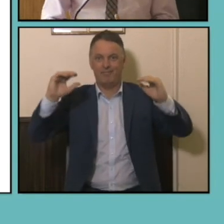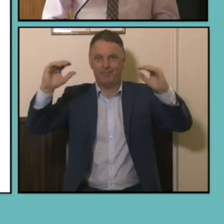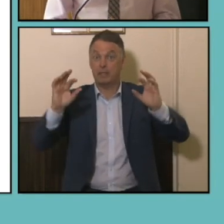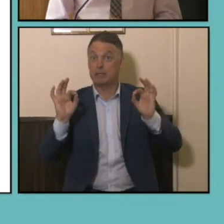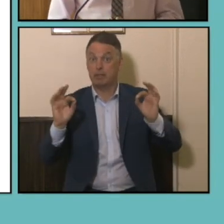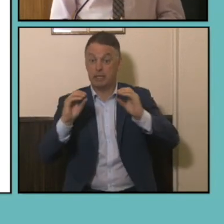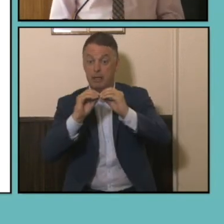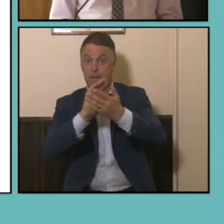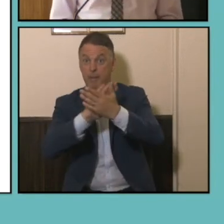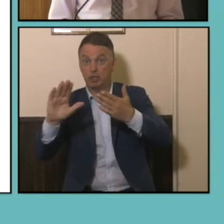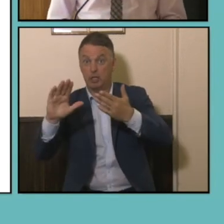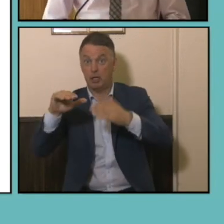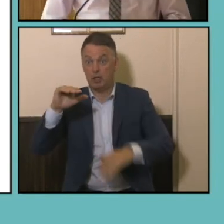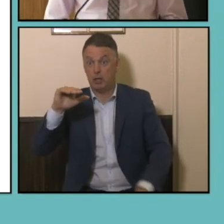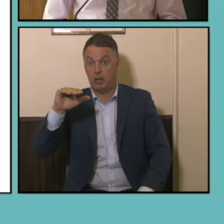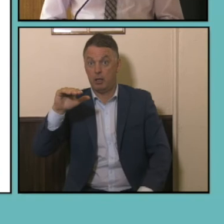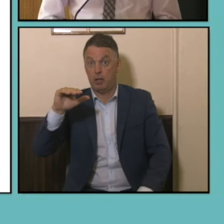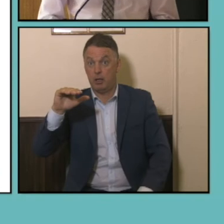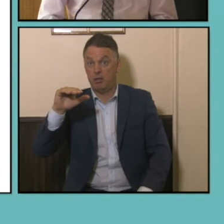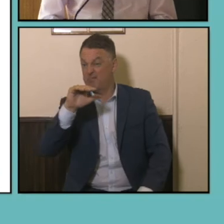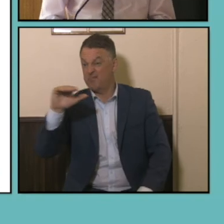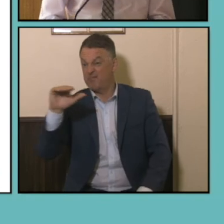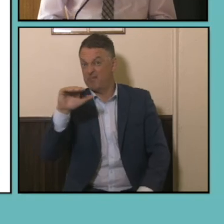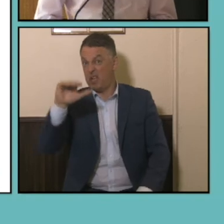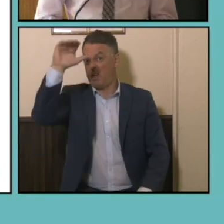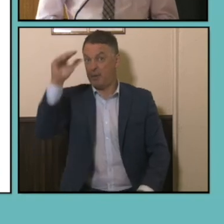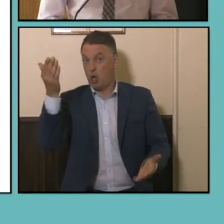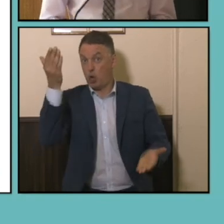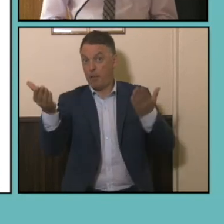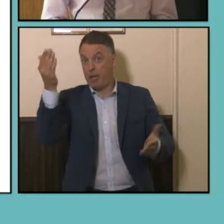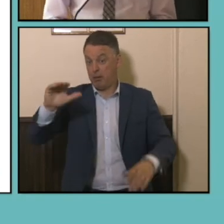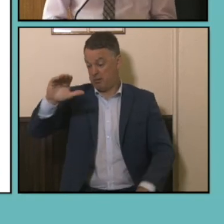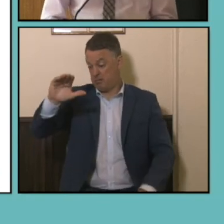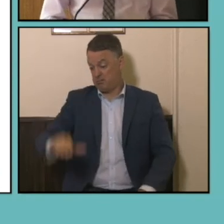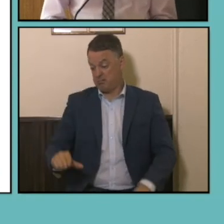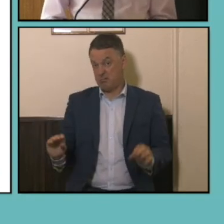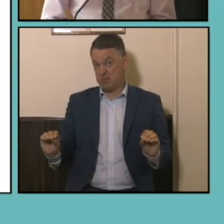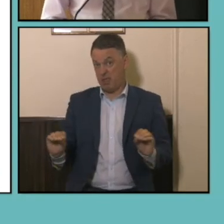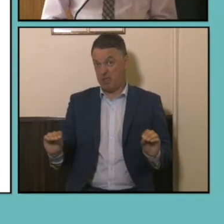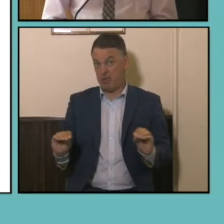above attainment with no non school qualifications essentially, you're saying